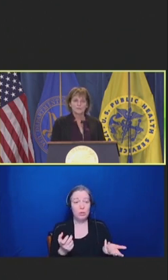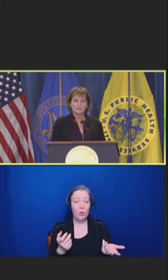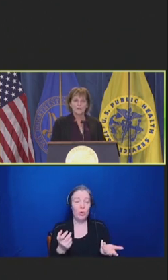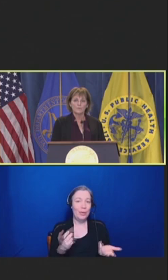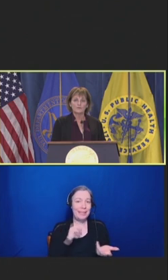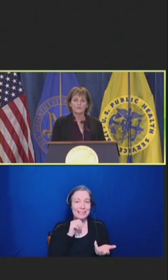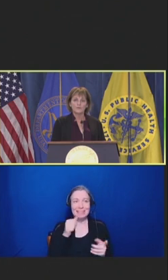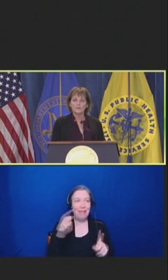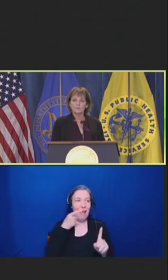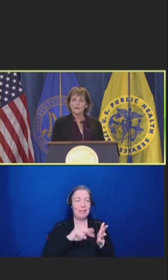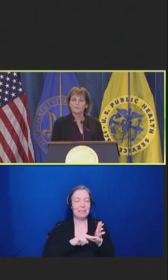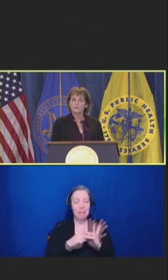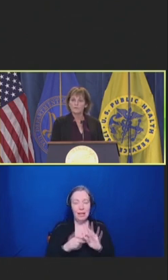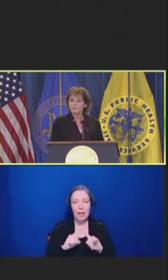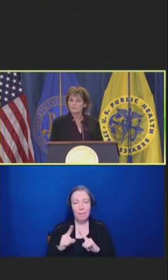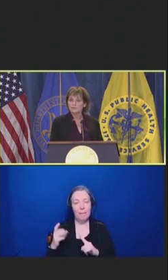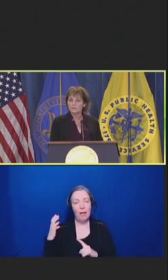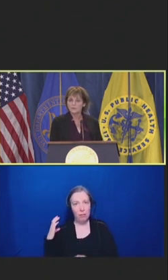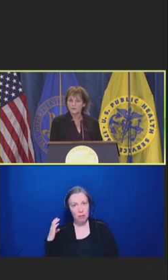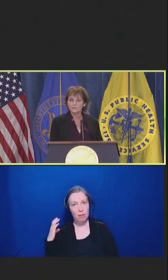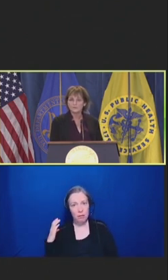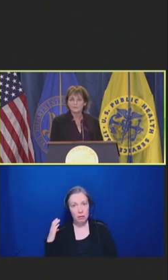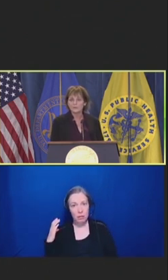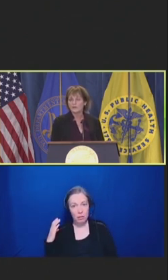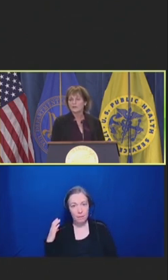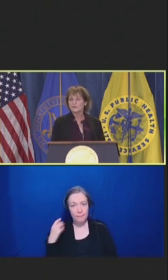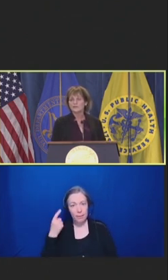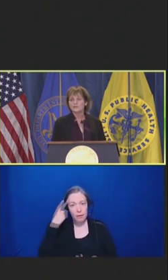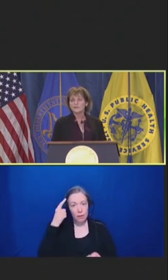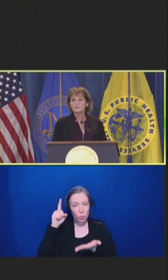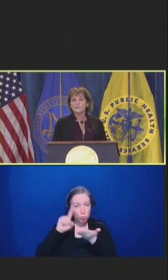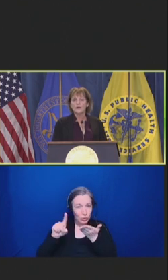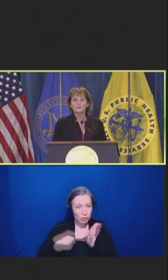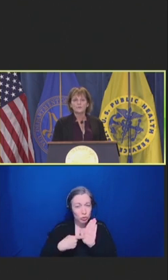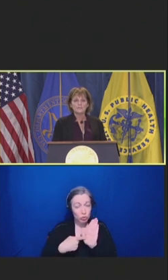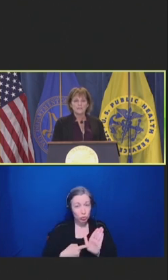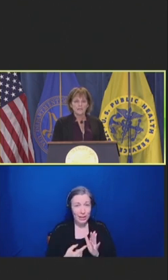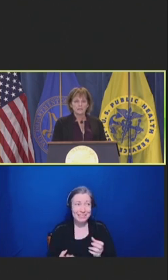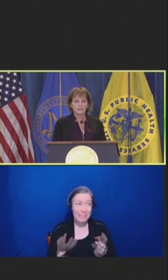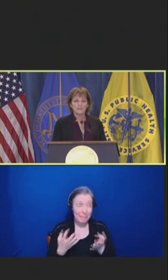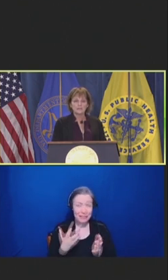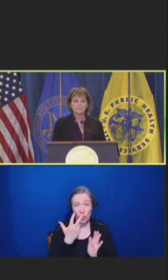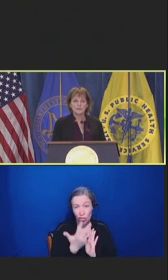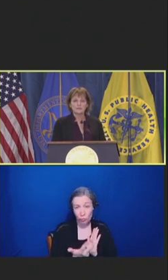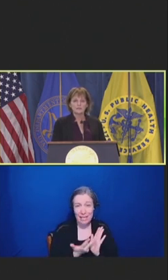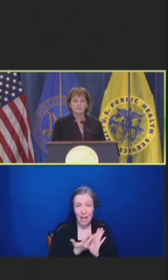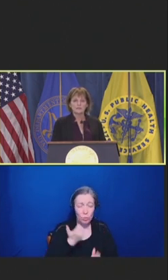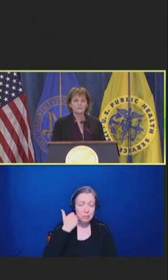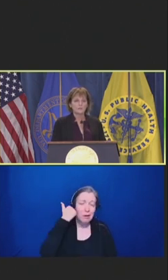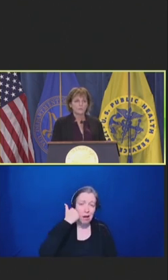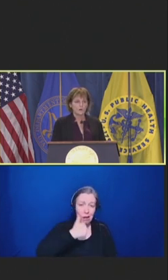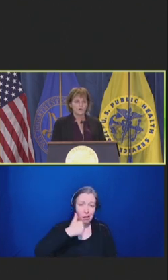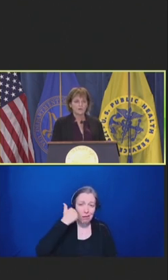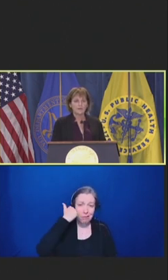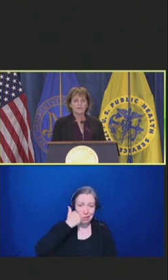So we think that about research shows as many as three hours a day is spent doing work that